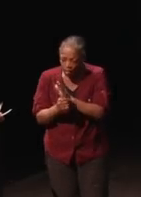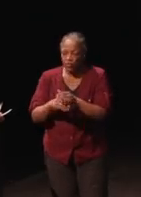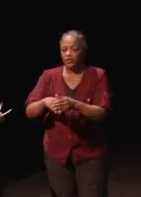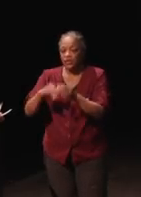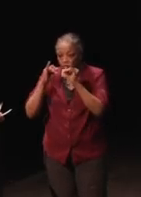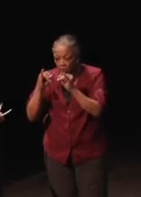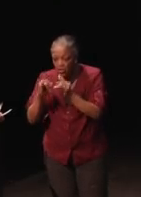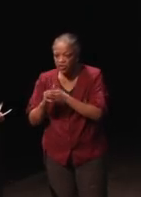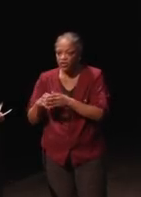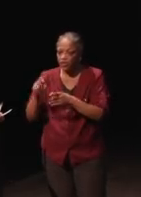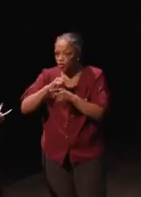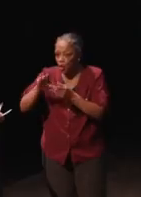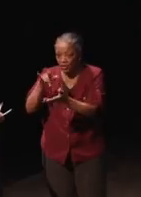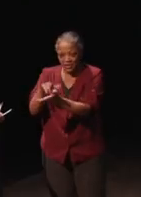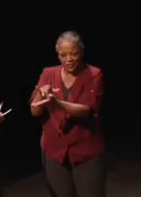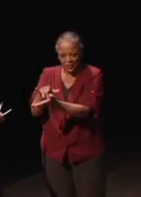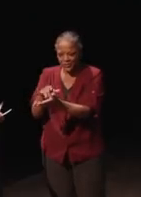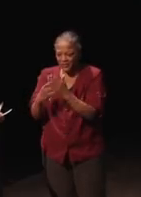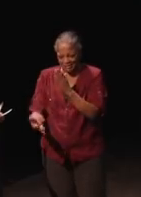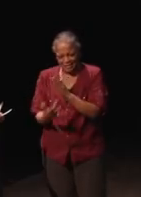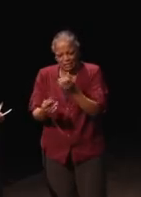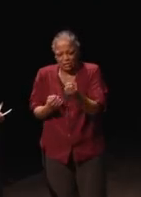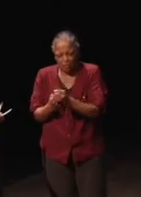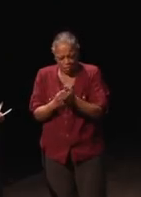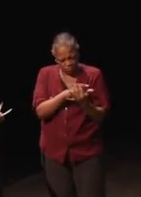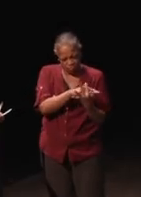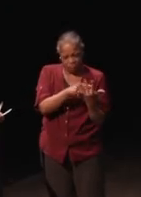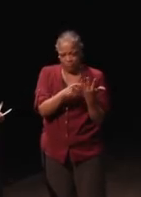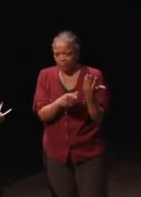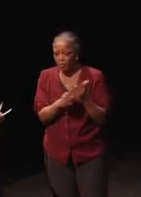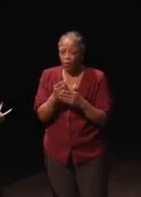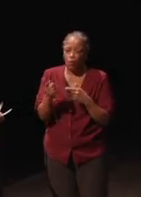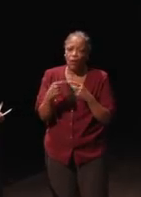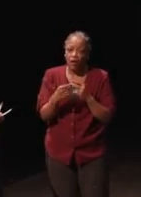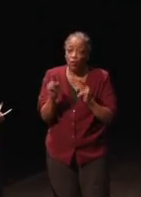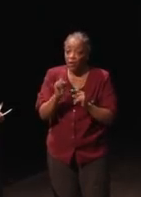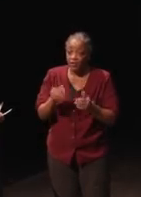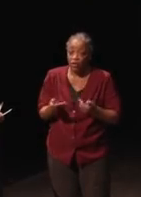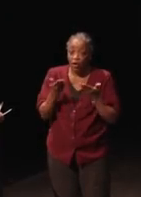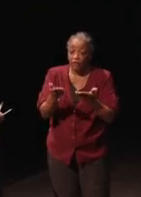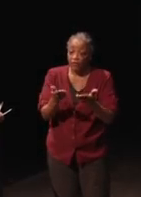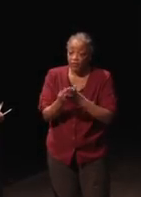call centers, technical support, wherever it's offered including websites,